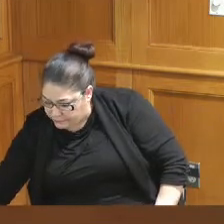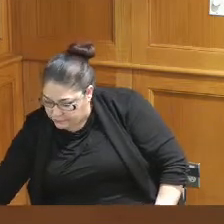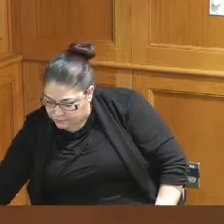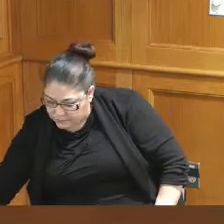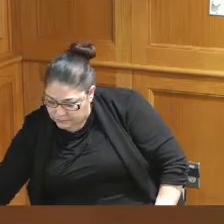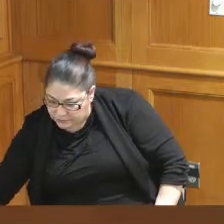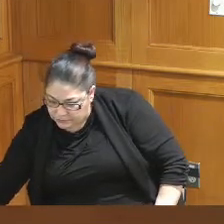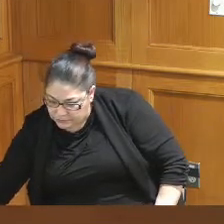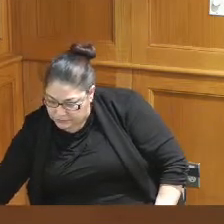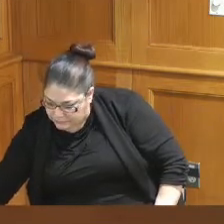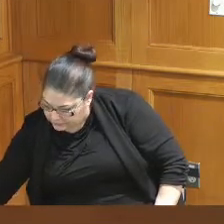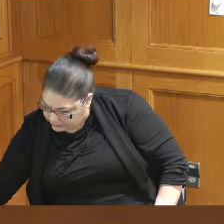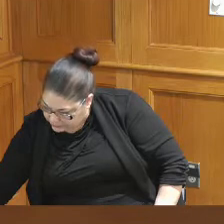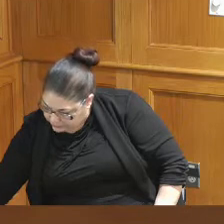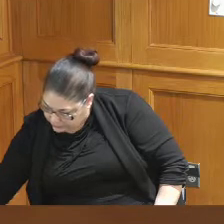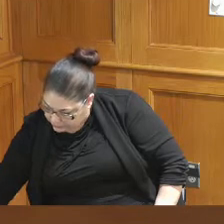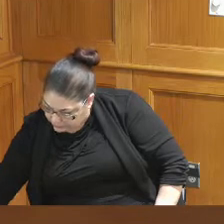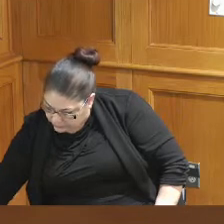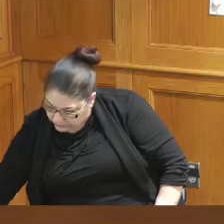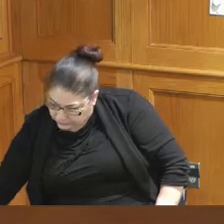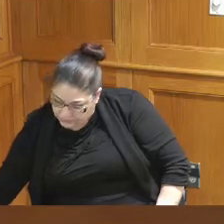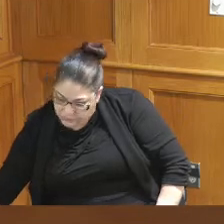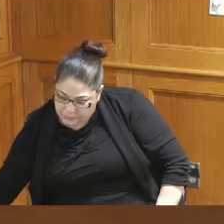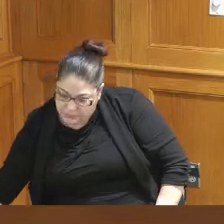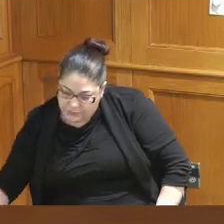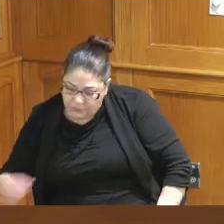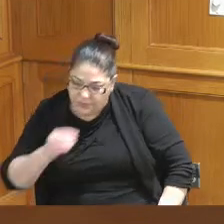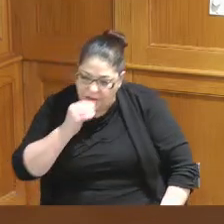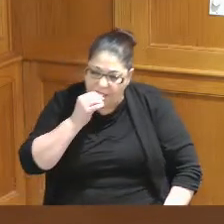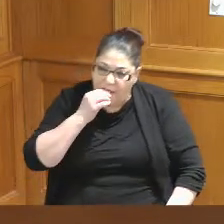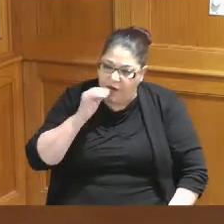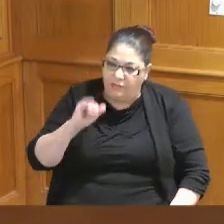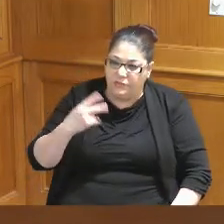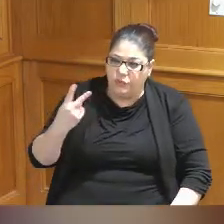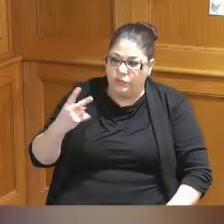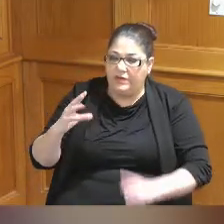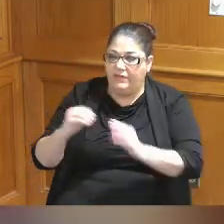the Duke Energy Center that we'd be looking at then there's the Whex Garage on the hotel